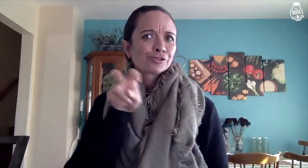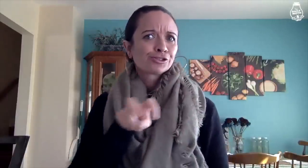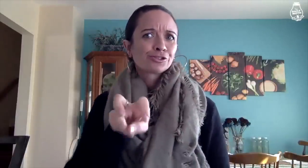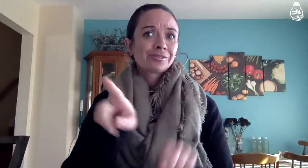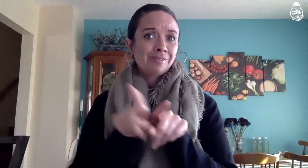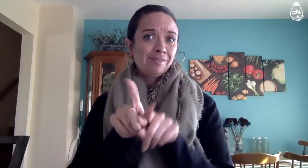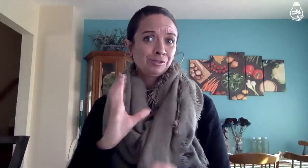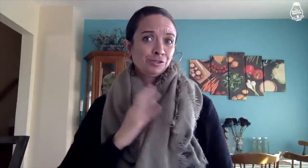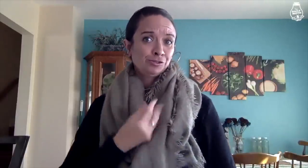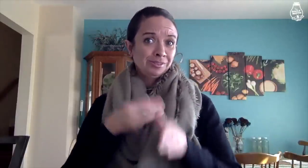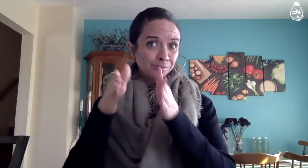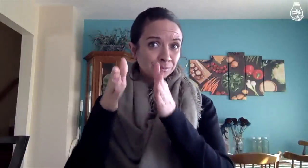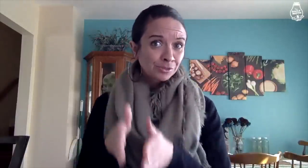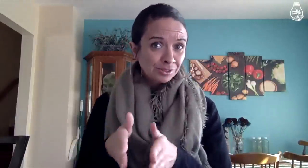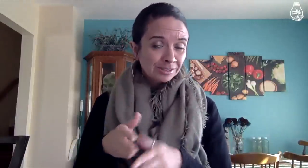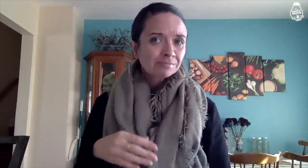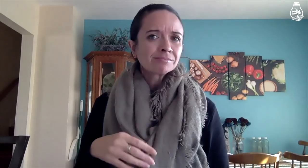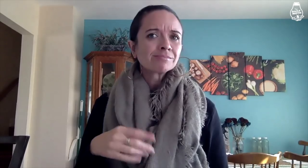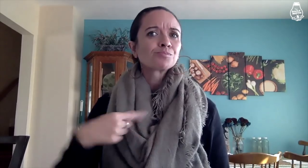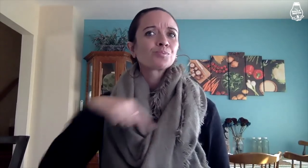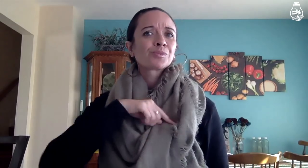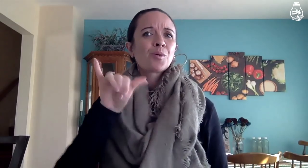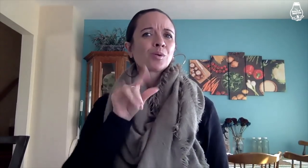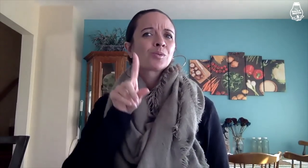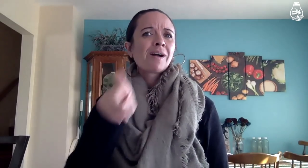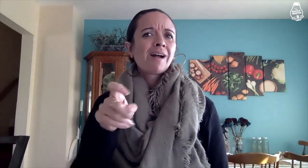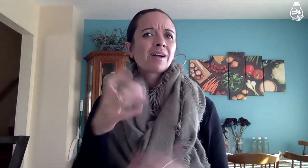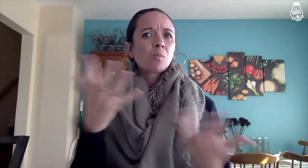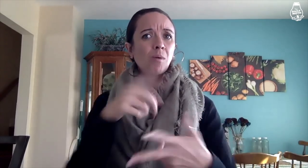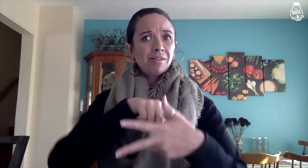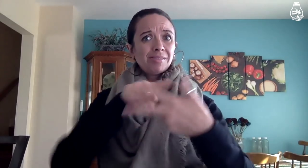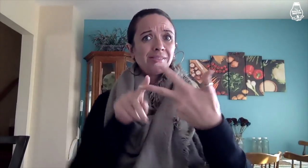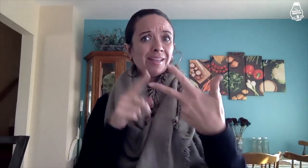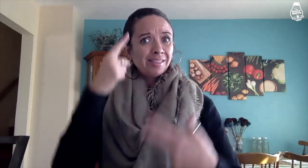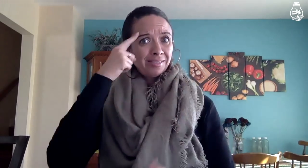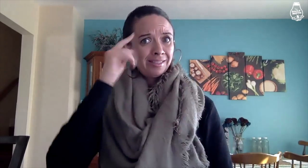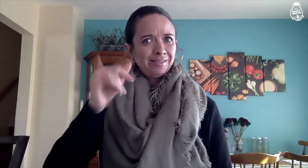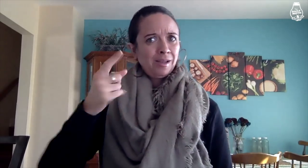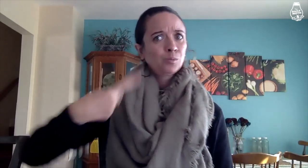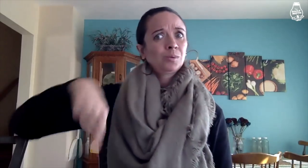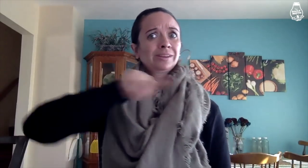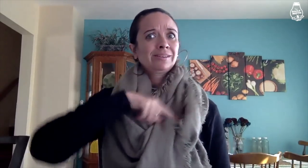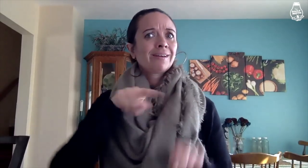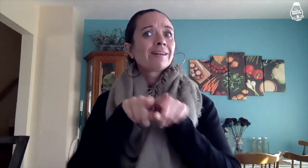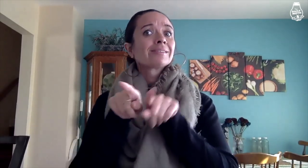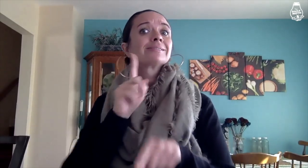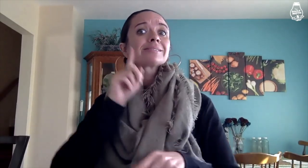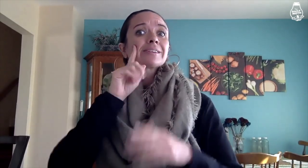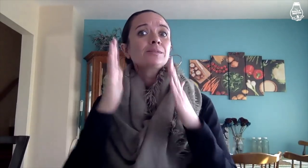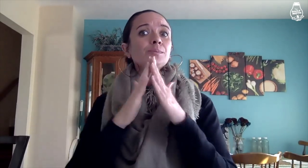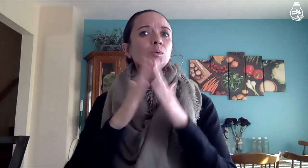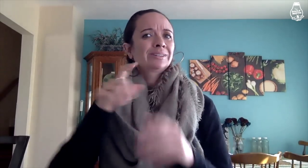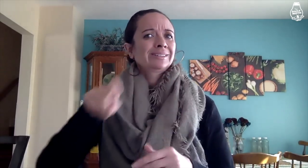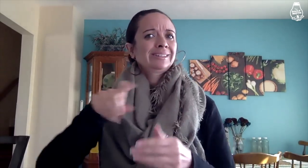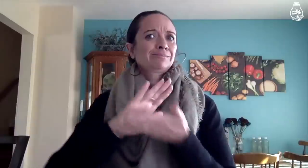their journey as a trans person. We also asked what they think that the Deaf community needs